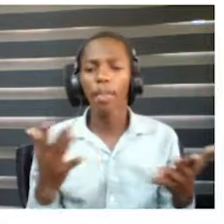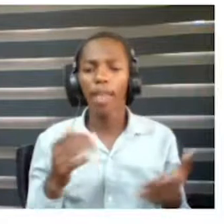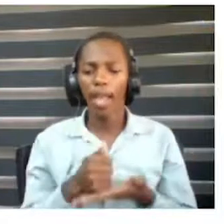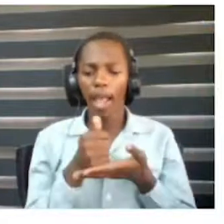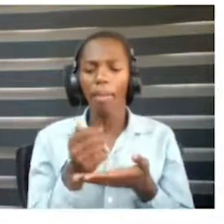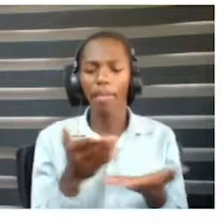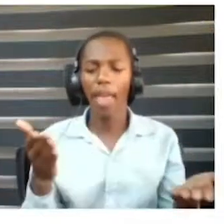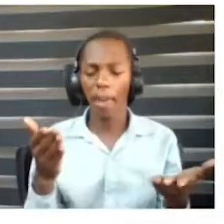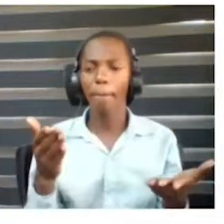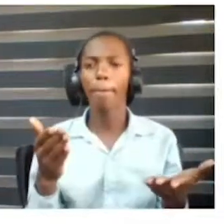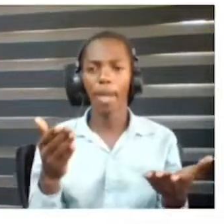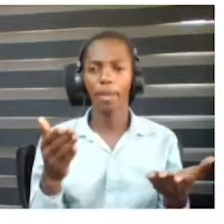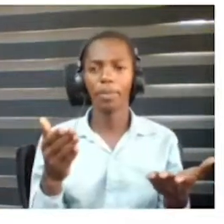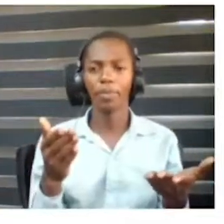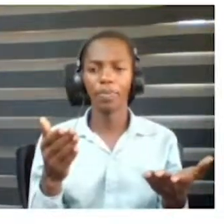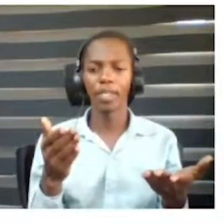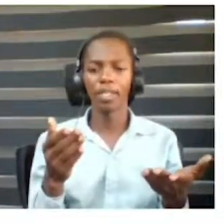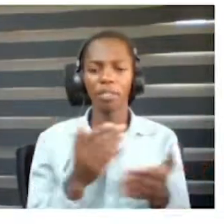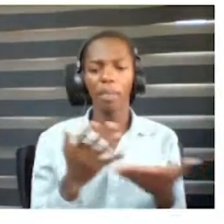confidence inclusive education like their peers.